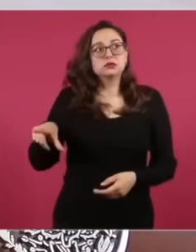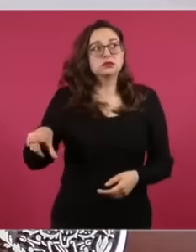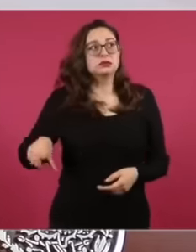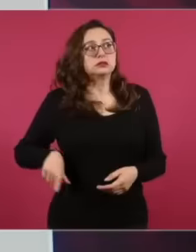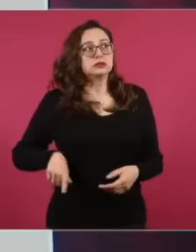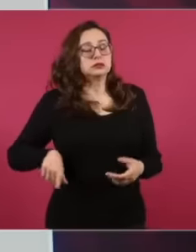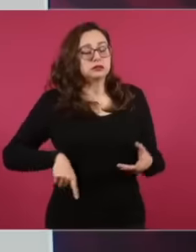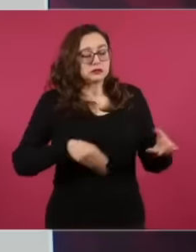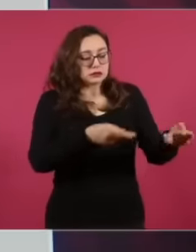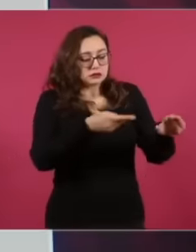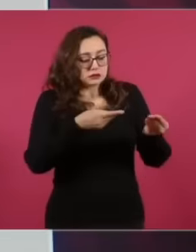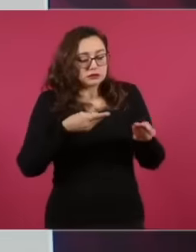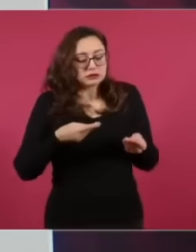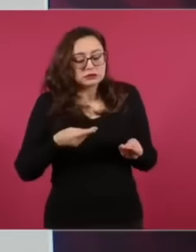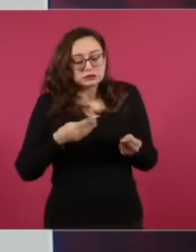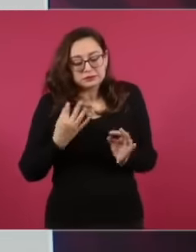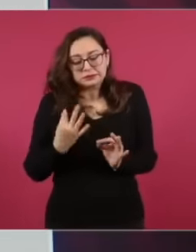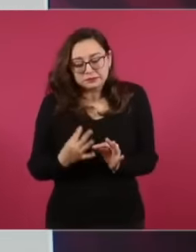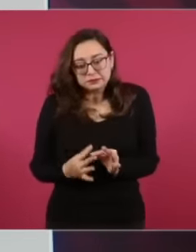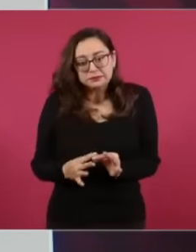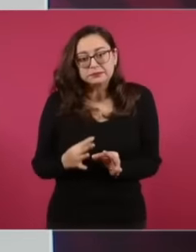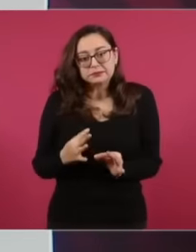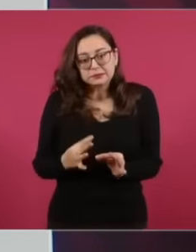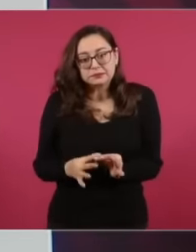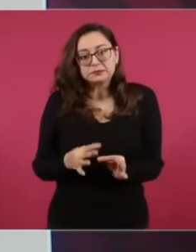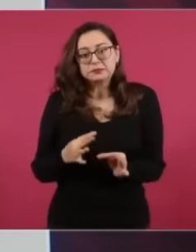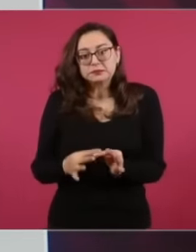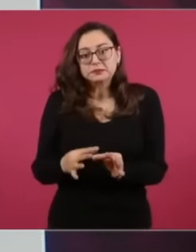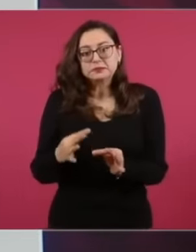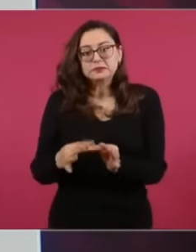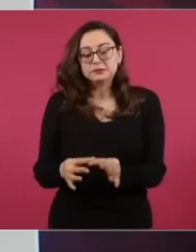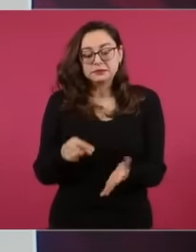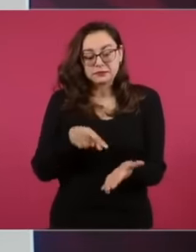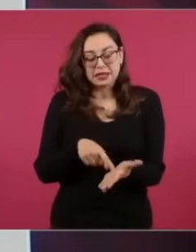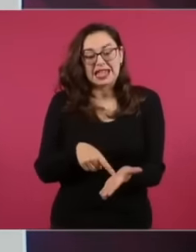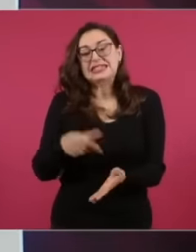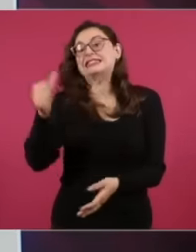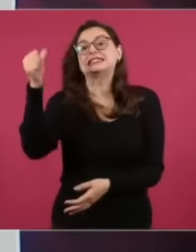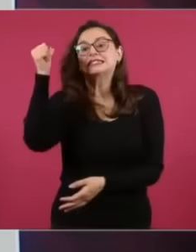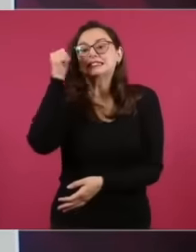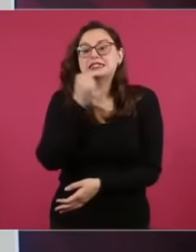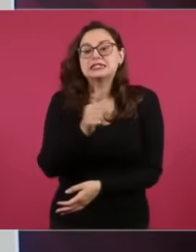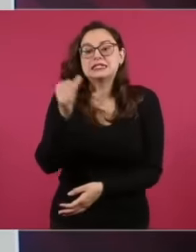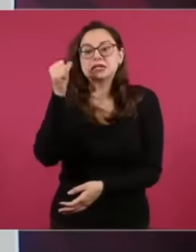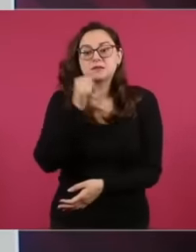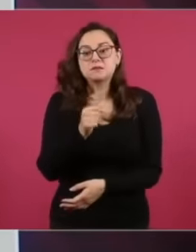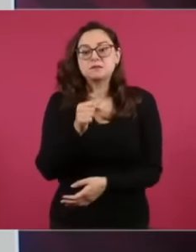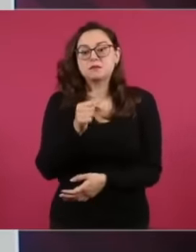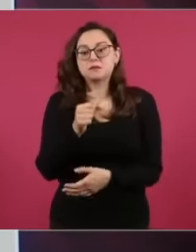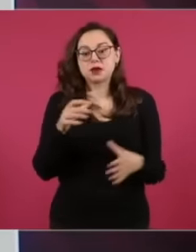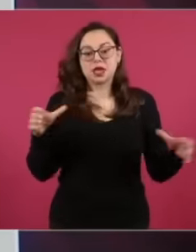economic matters and always to favor a minority against the majority